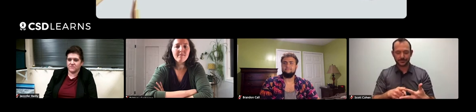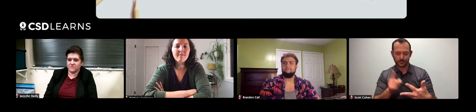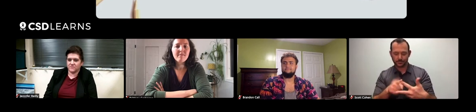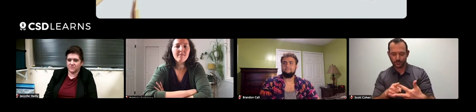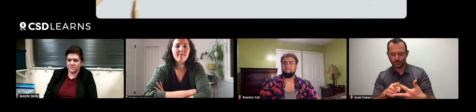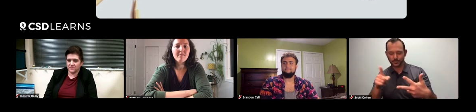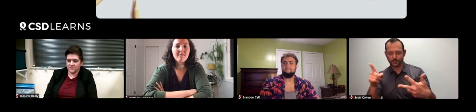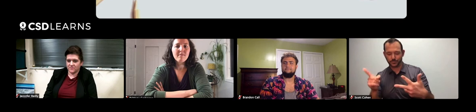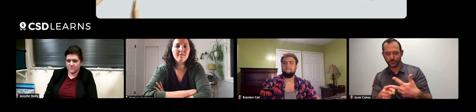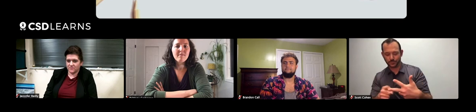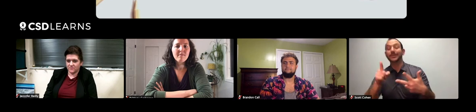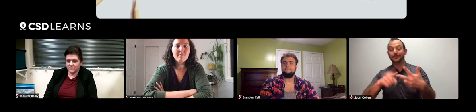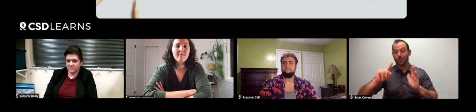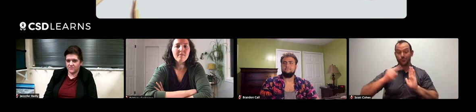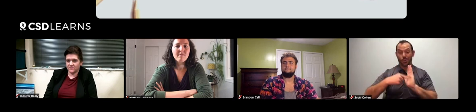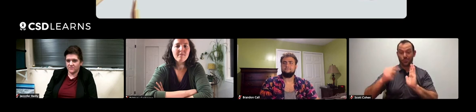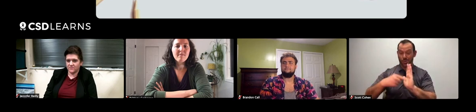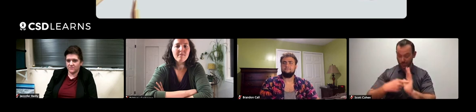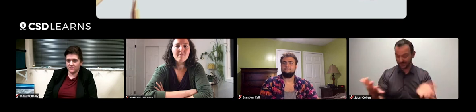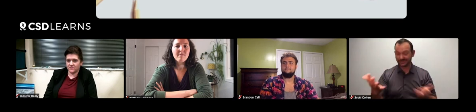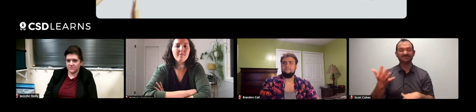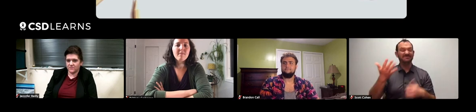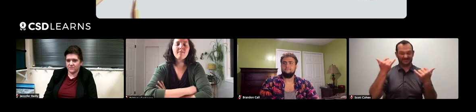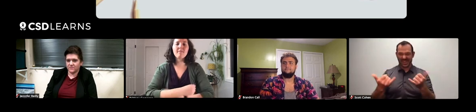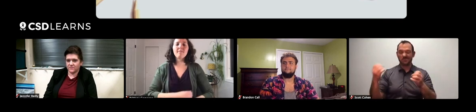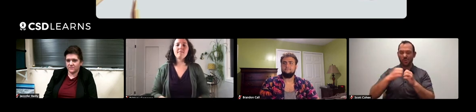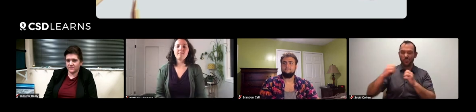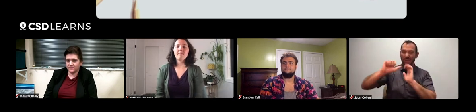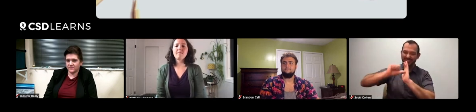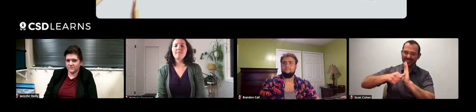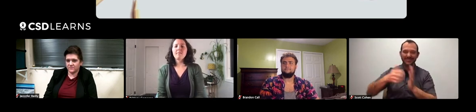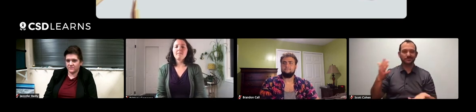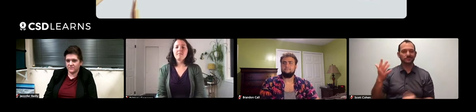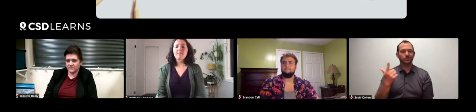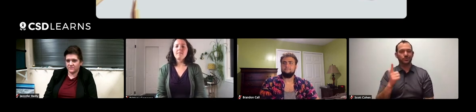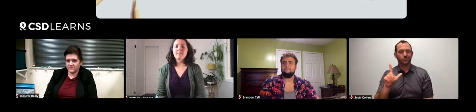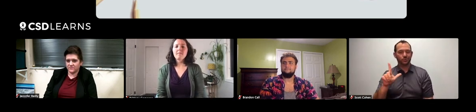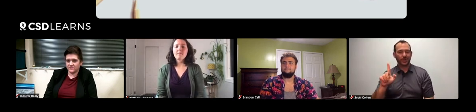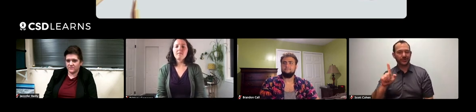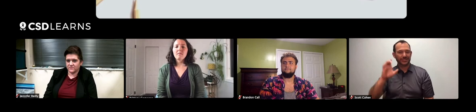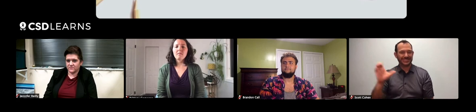My third point, roles. In the 21st century